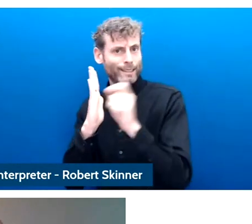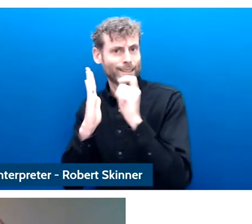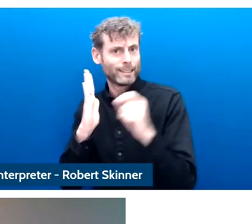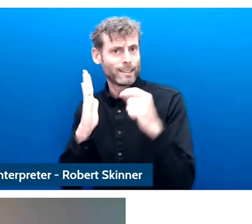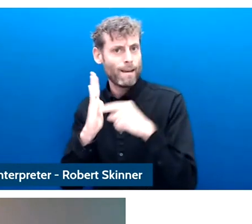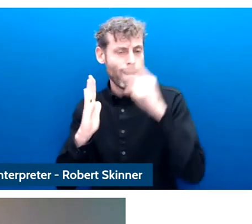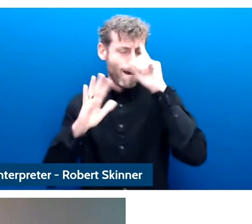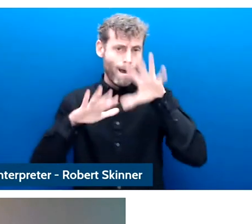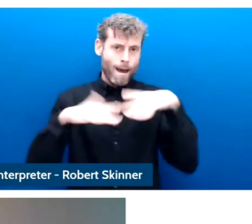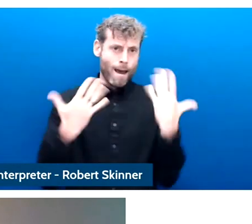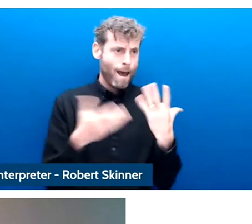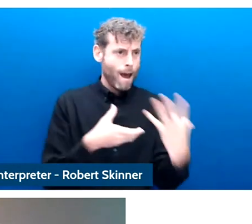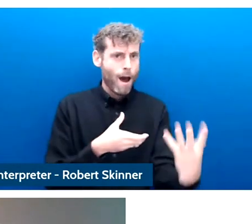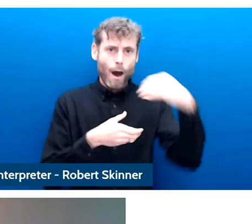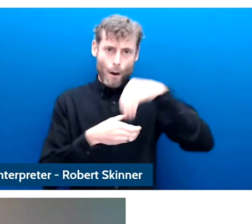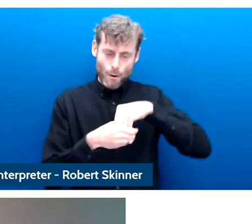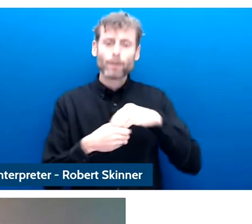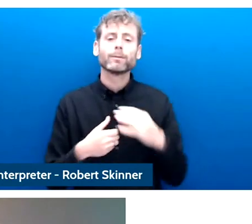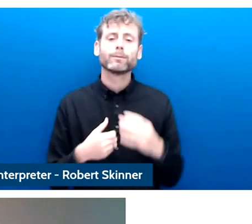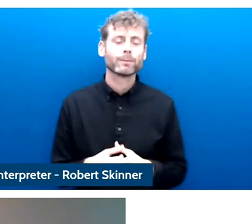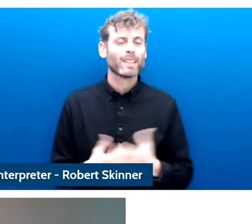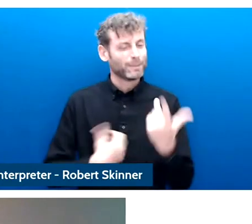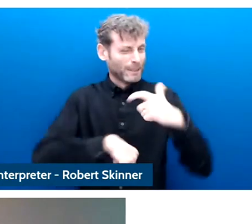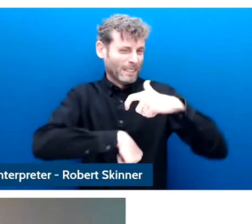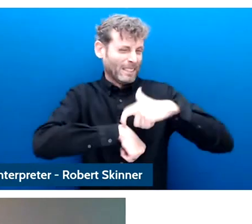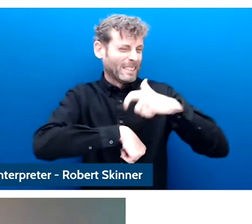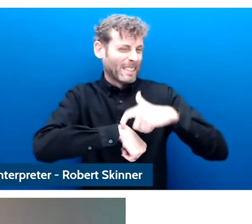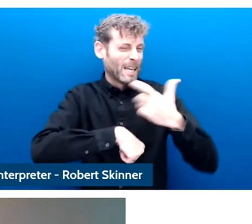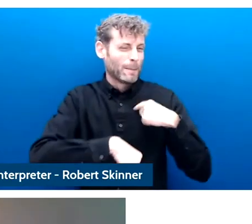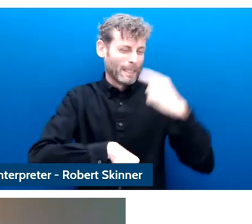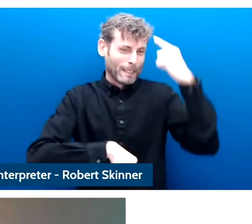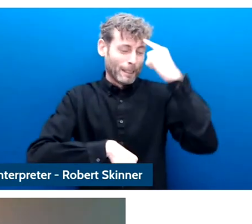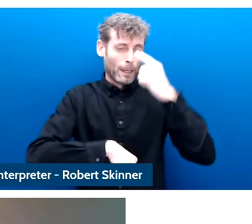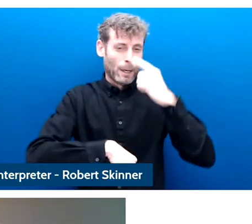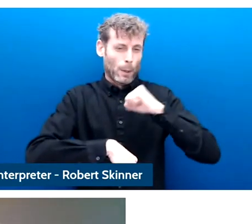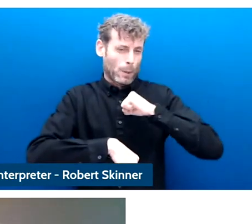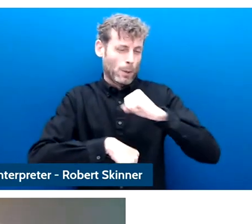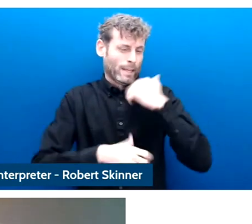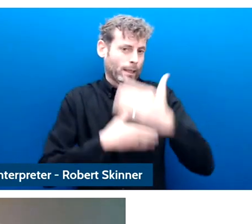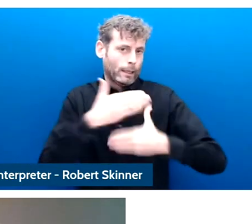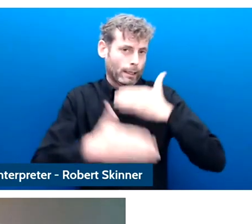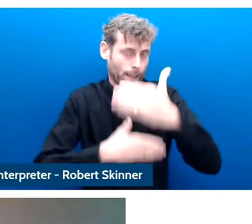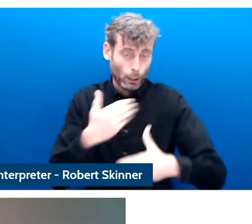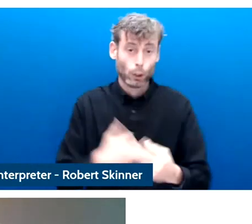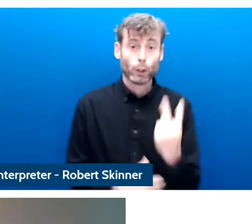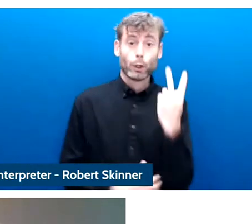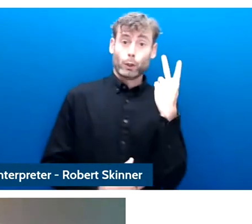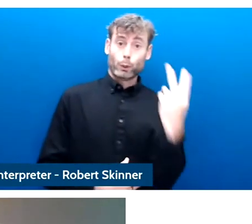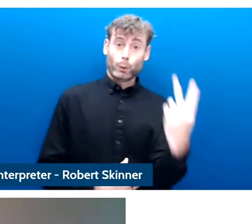We have a couple of questions actually fromtwo of our young people and if I may I'll ask you those.